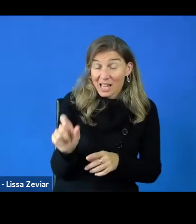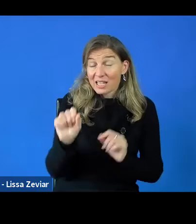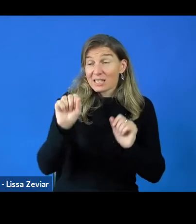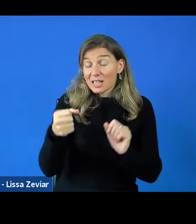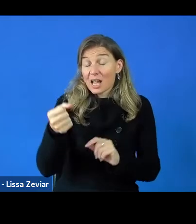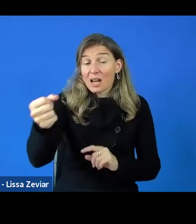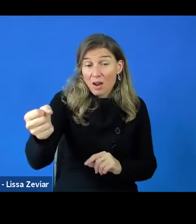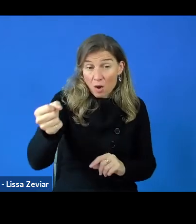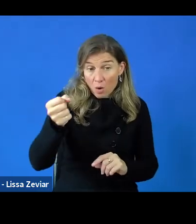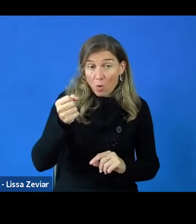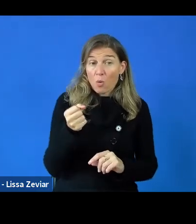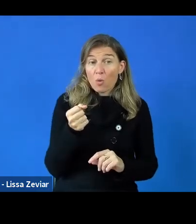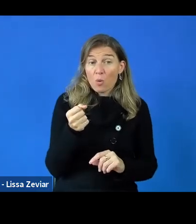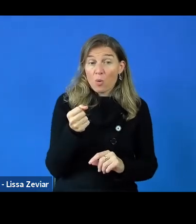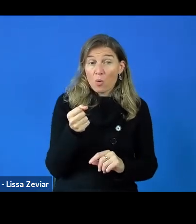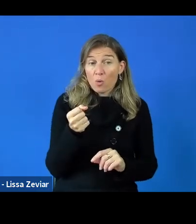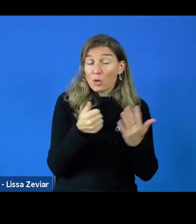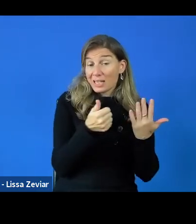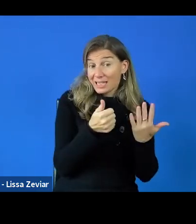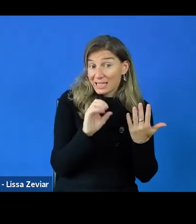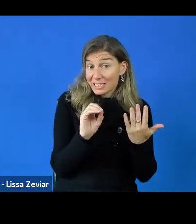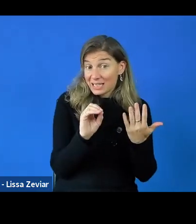at very good money, 60,000.